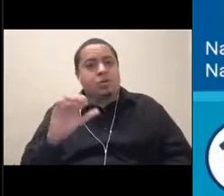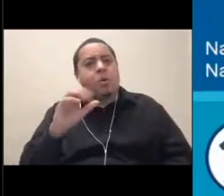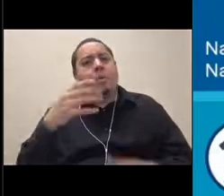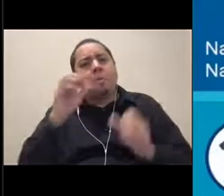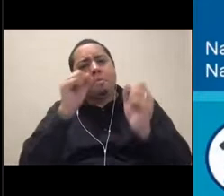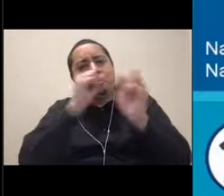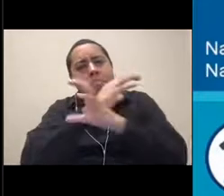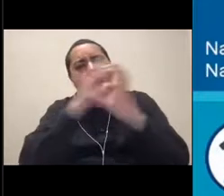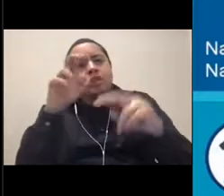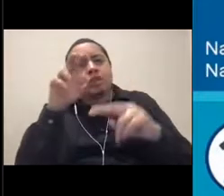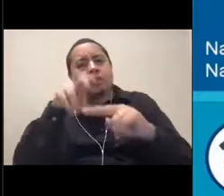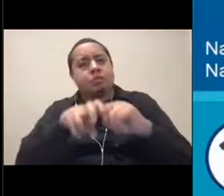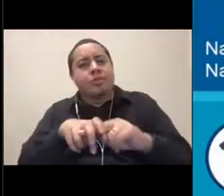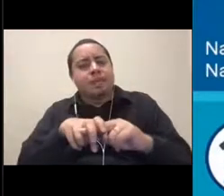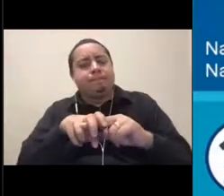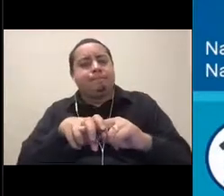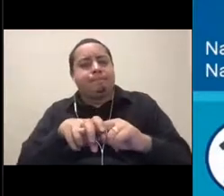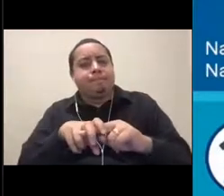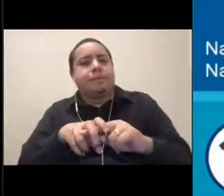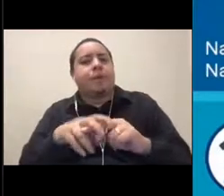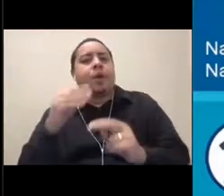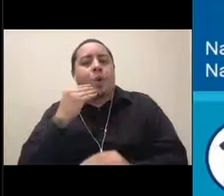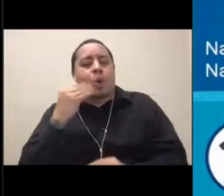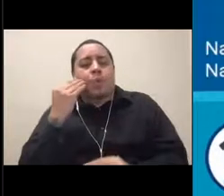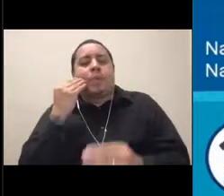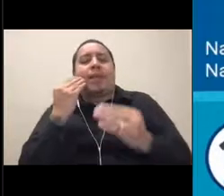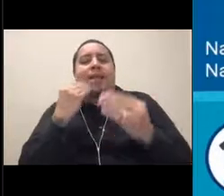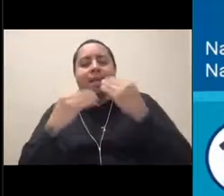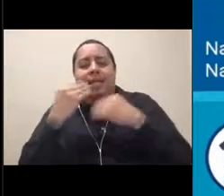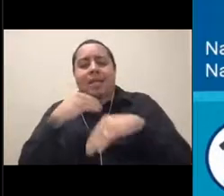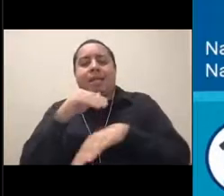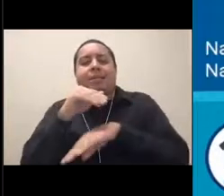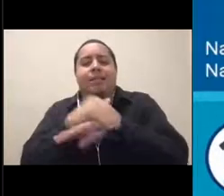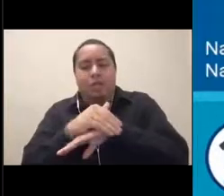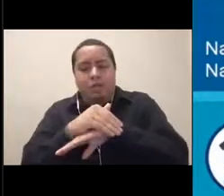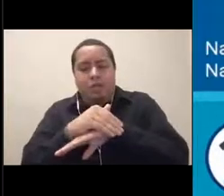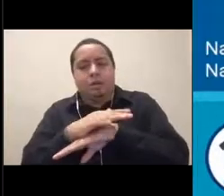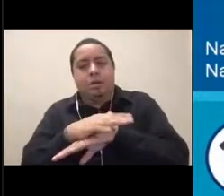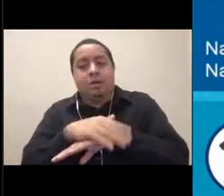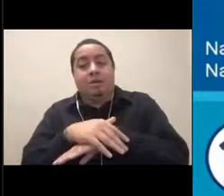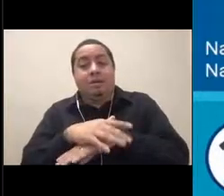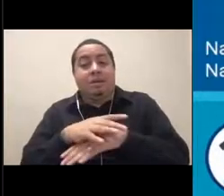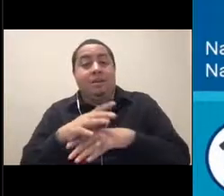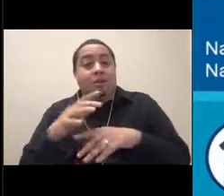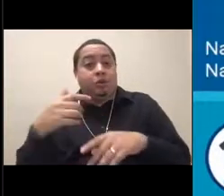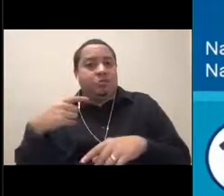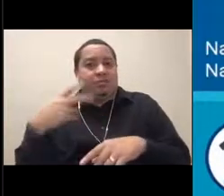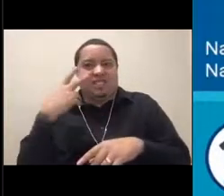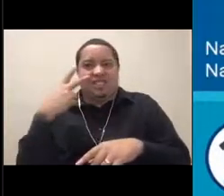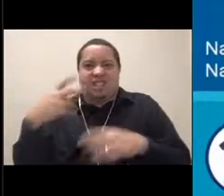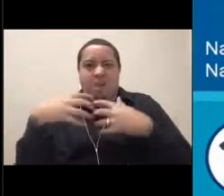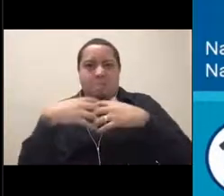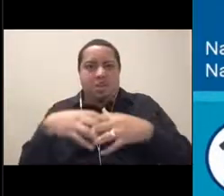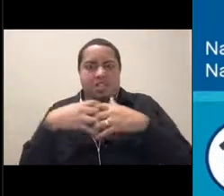and a really big robot with bright lights, making a ton of noise, peered into your window, you might not be acting the way